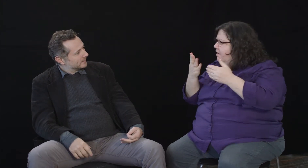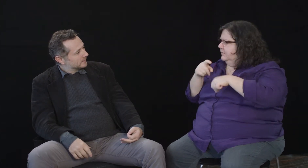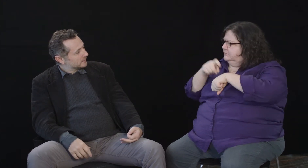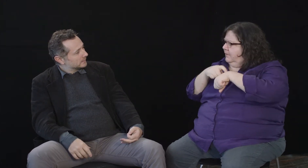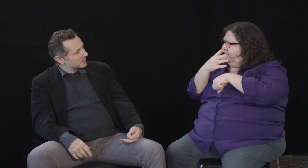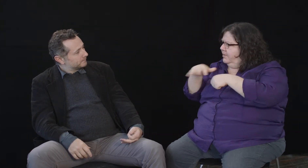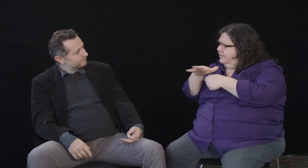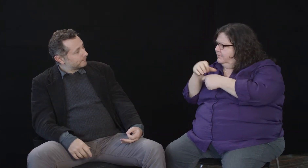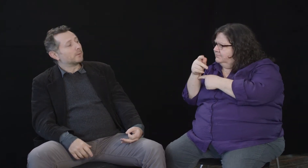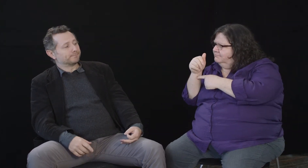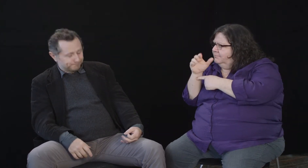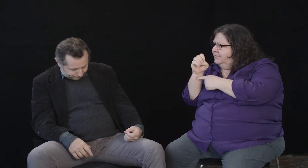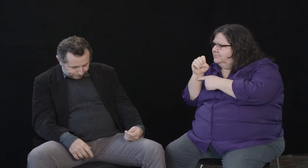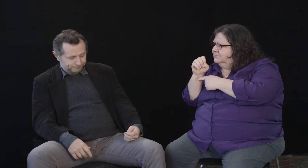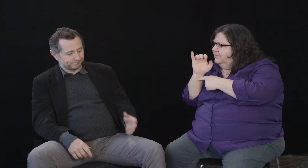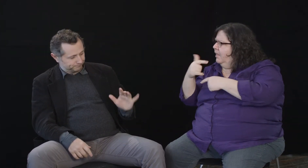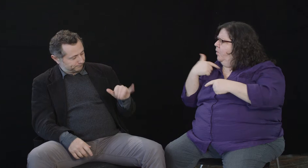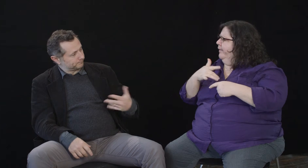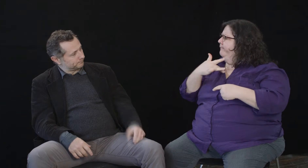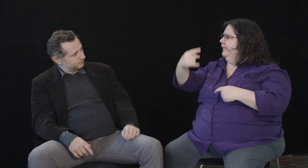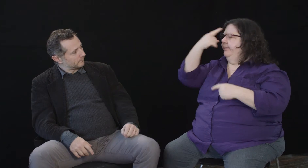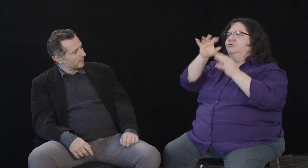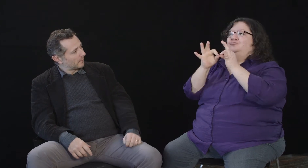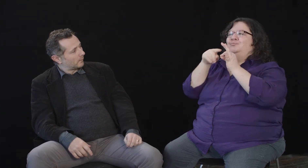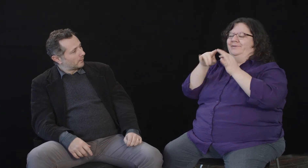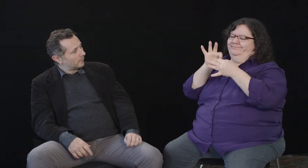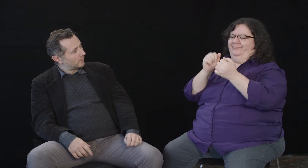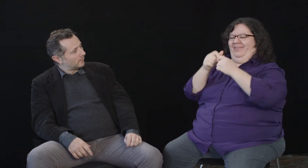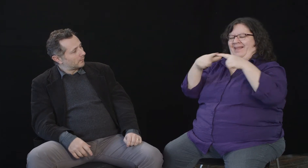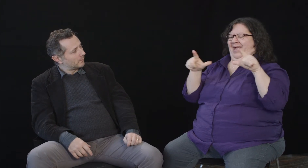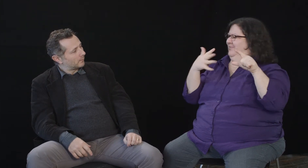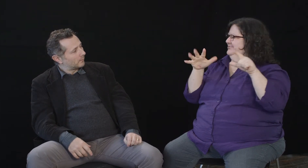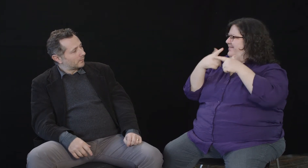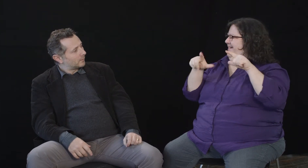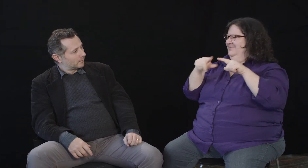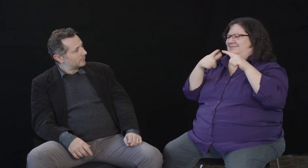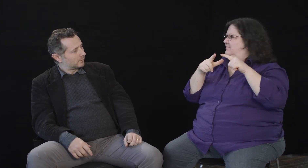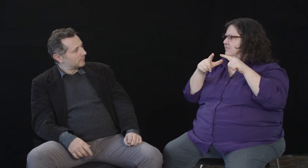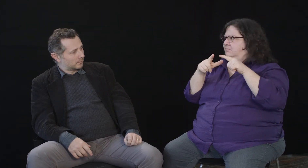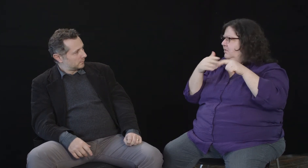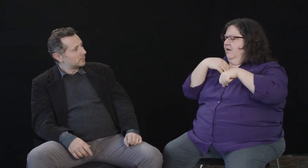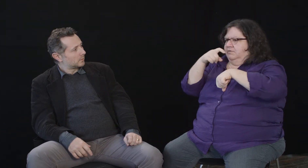involve time and space. That’s right. Often we think interpreting is only about language . . . which is incomplete.